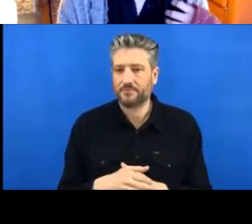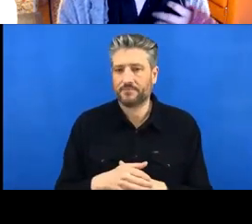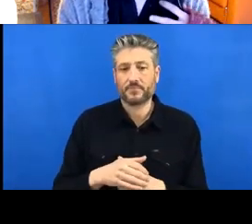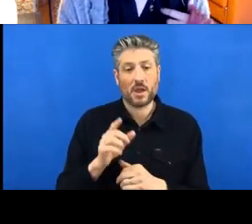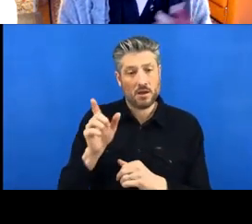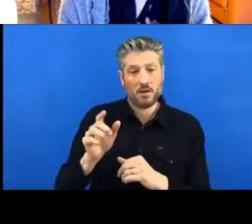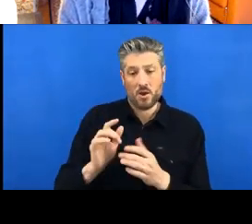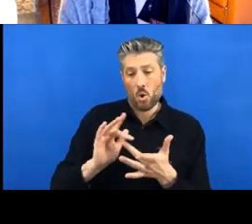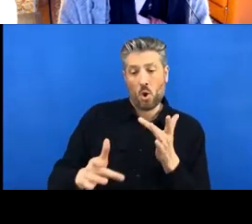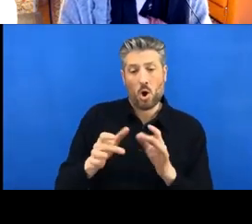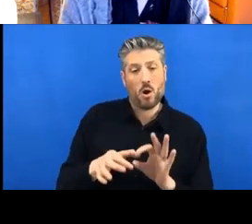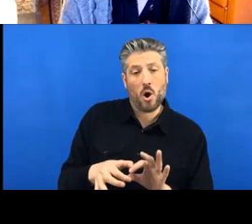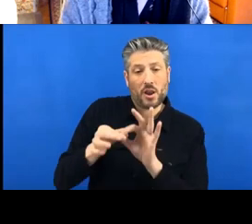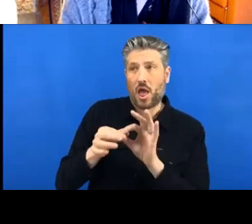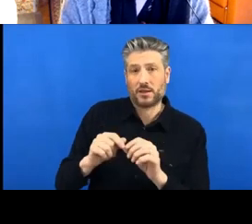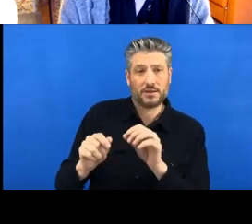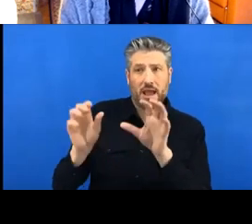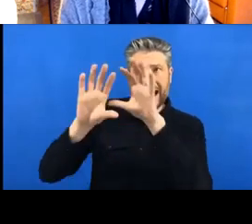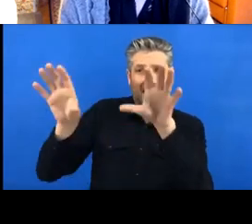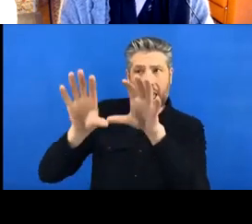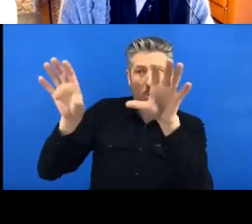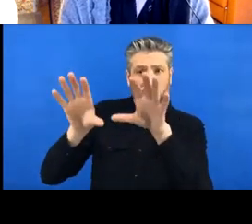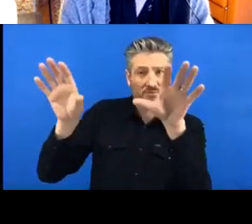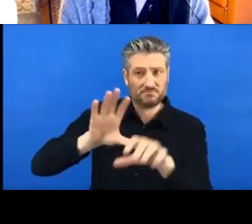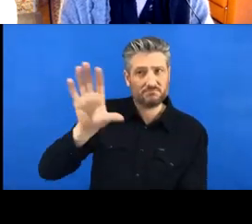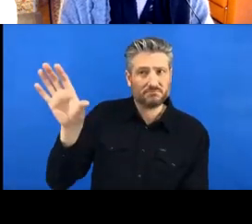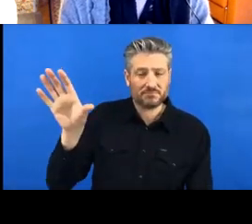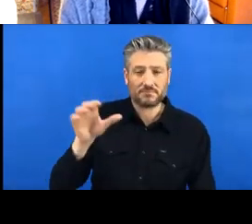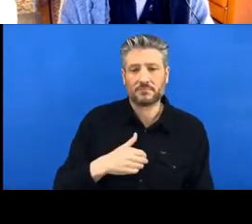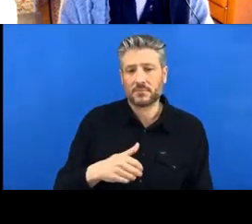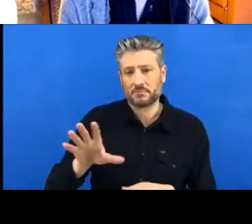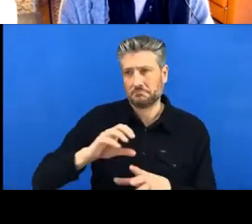So it's a place where we then store these repositories that we make, so our projects.